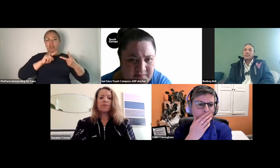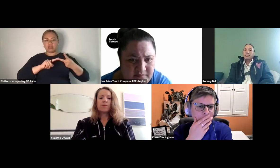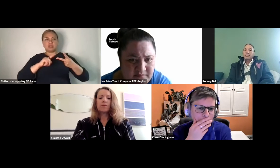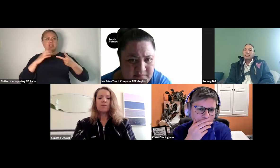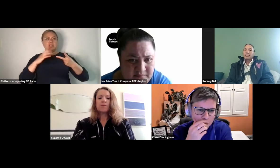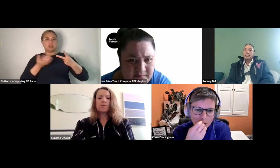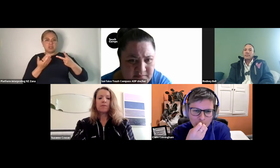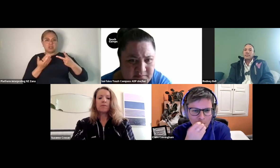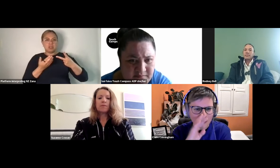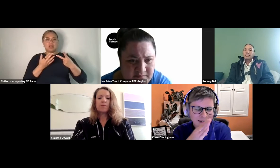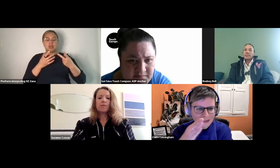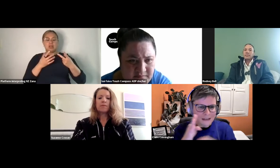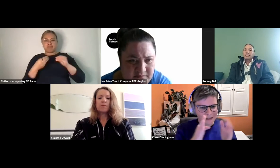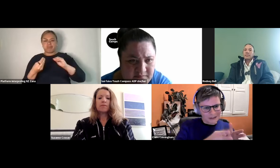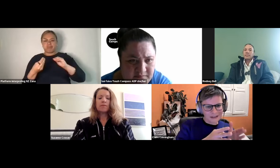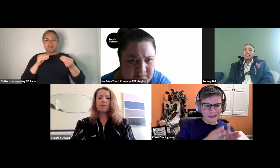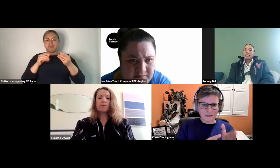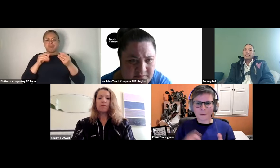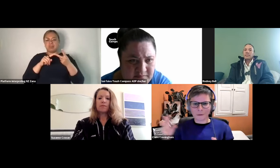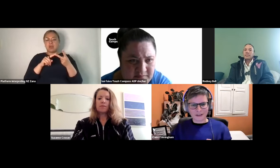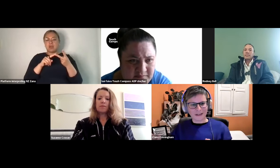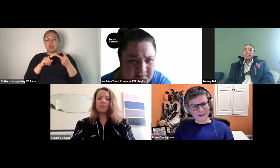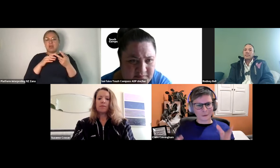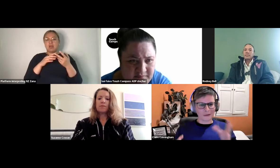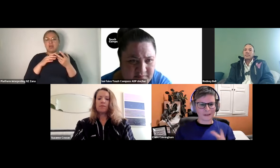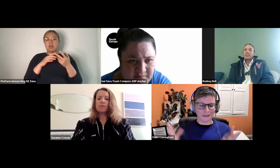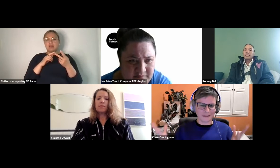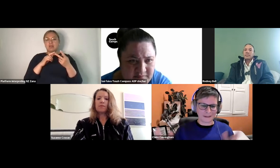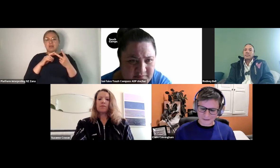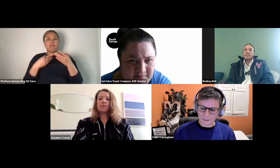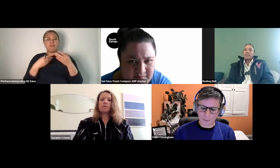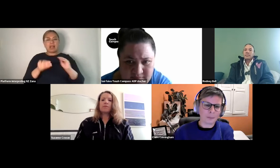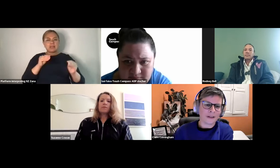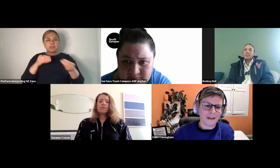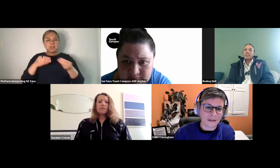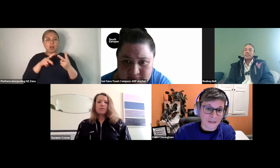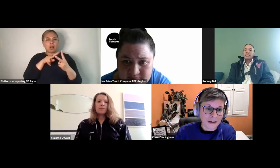going “oh do I work with - “is that scene there, or is it there?” Or is it in, like - ” I think